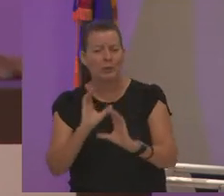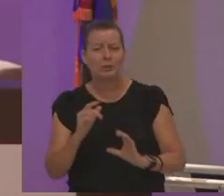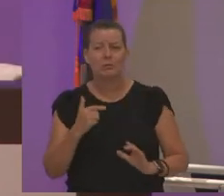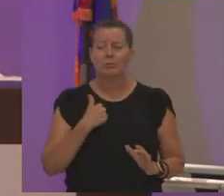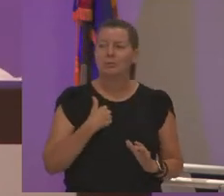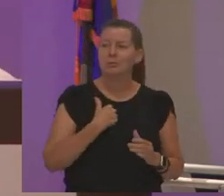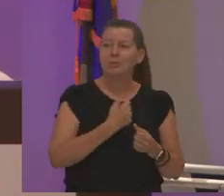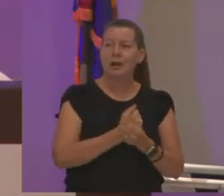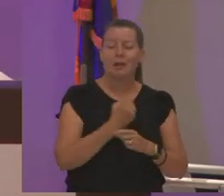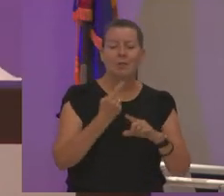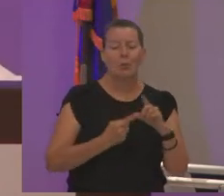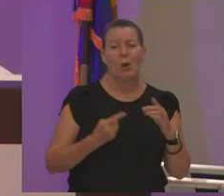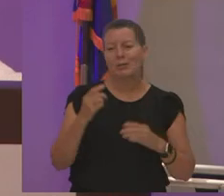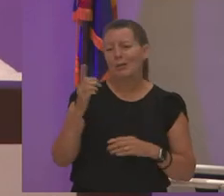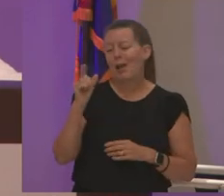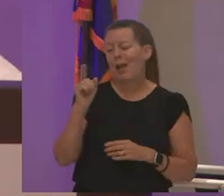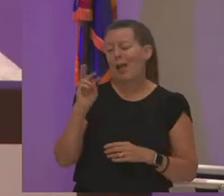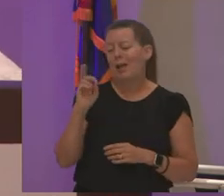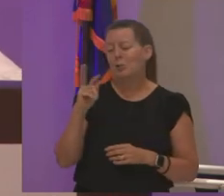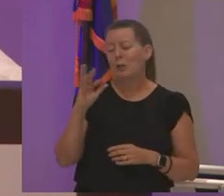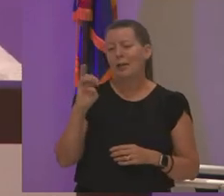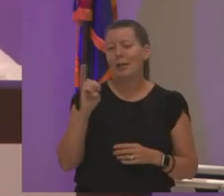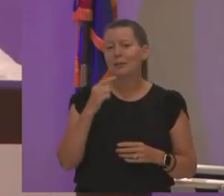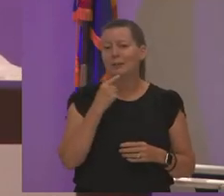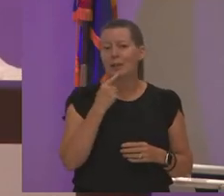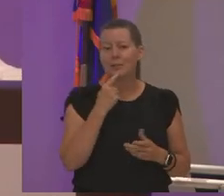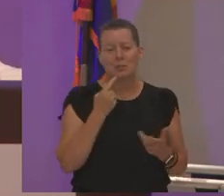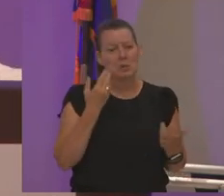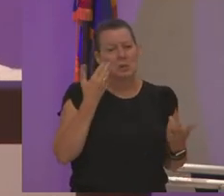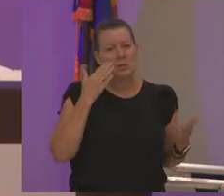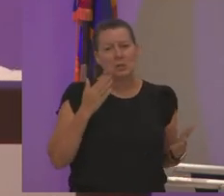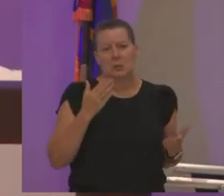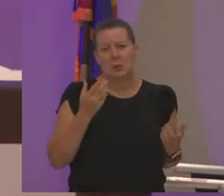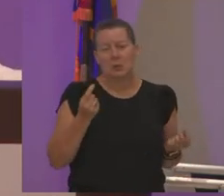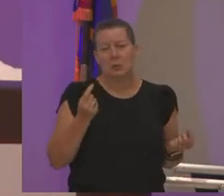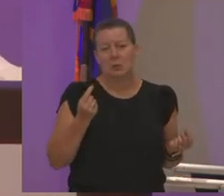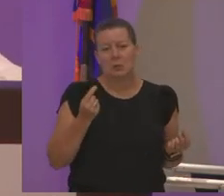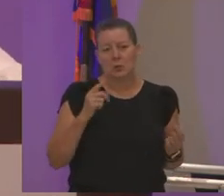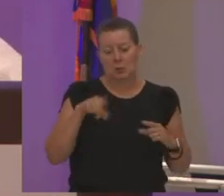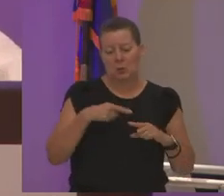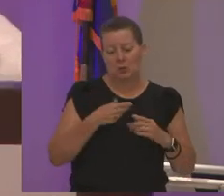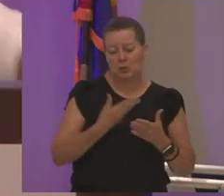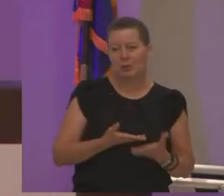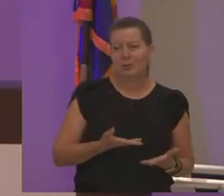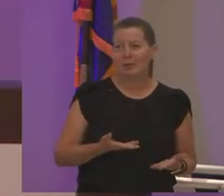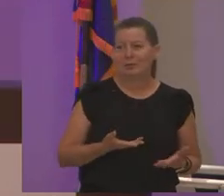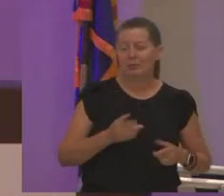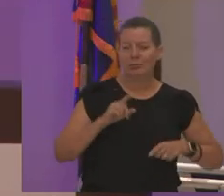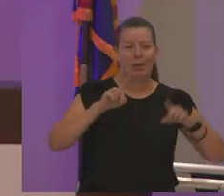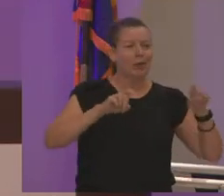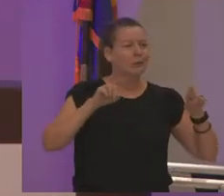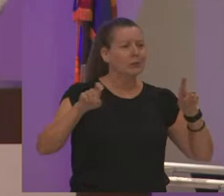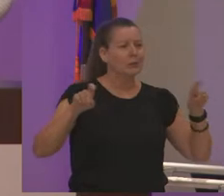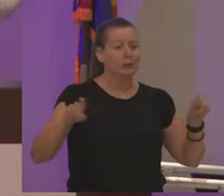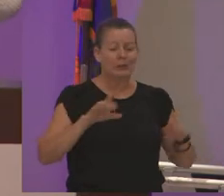antoinette was saying about how when she came she really didn't know what she wanted to do because you know we started asking students at eight years old what are you gonna be when you